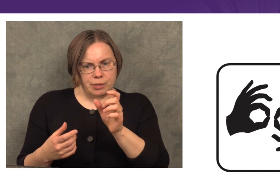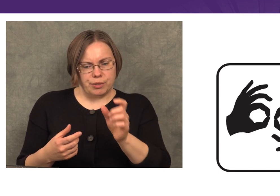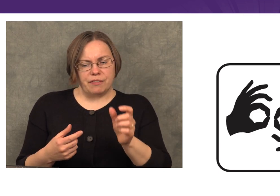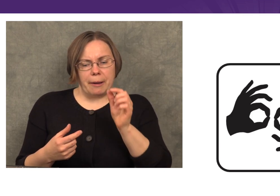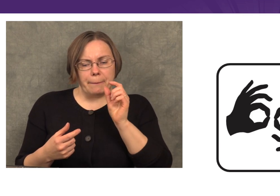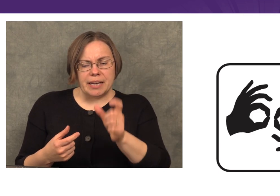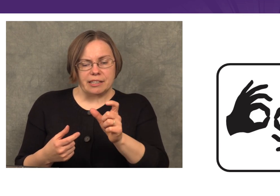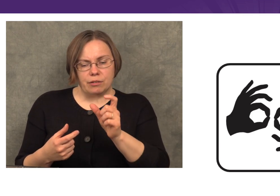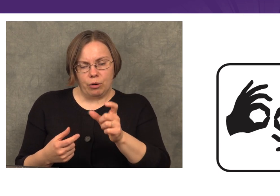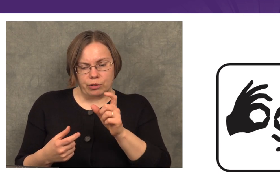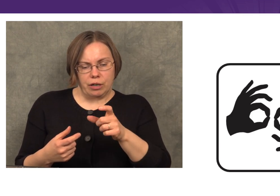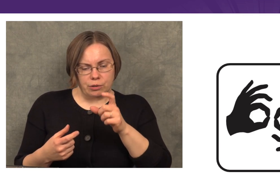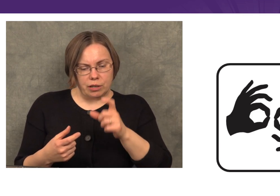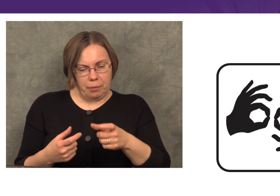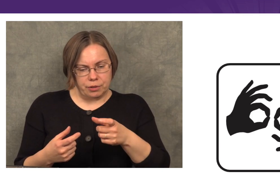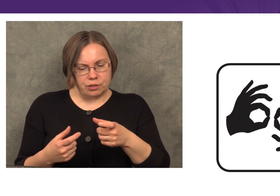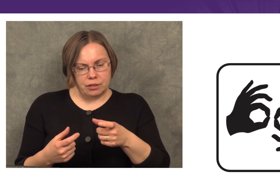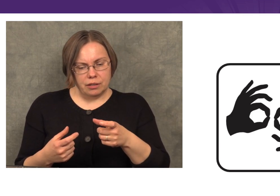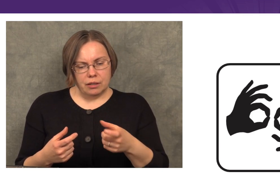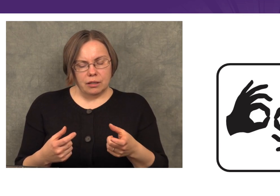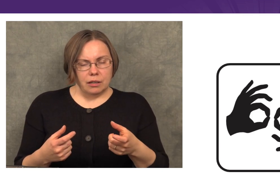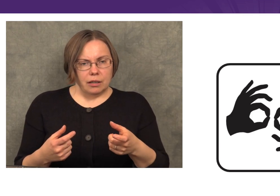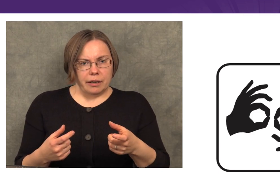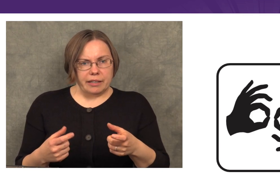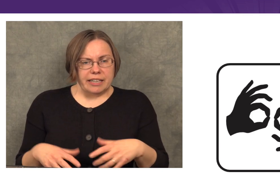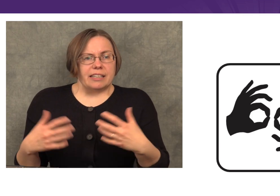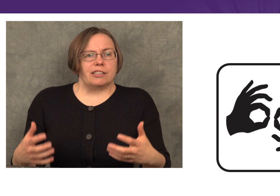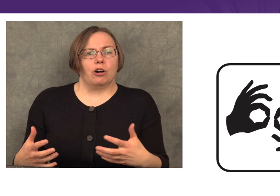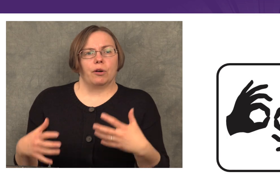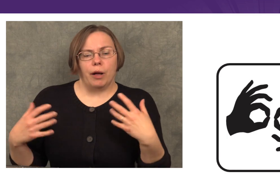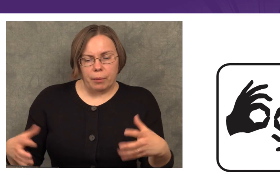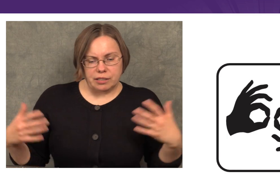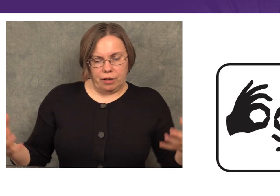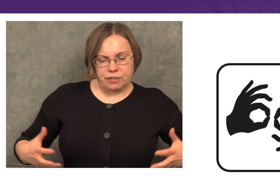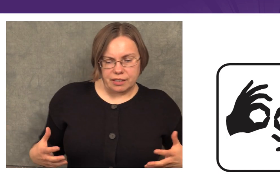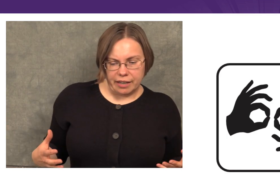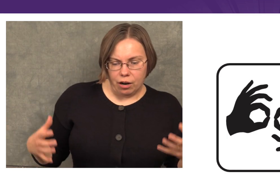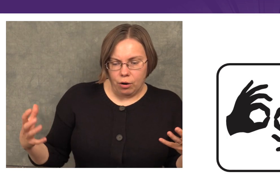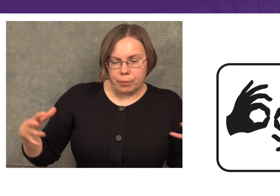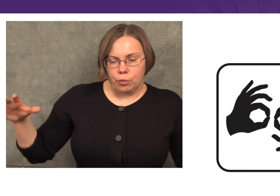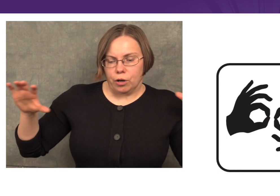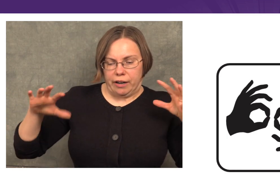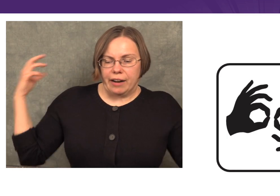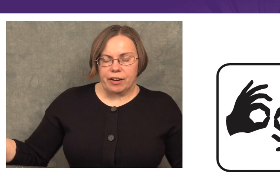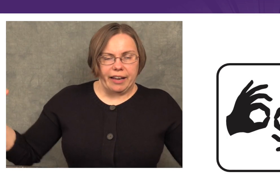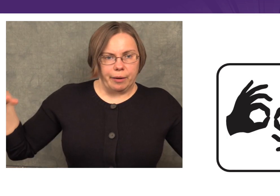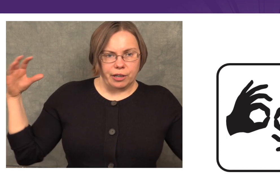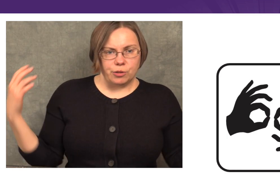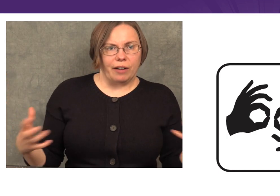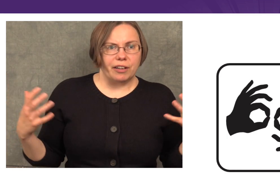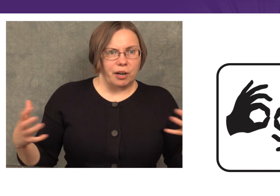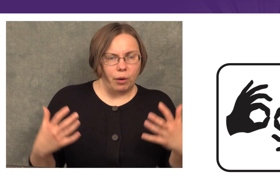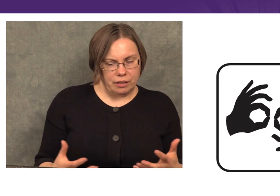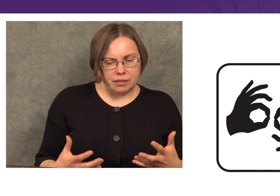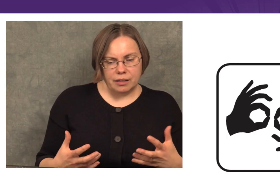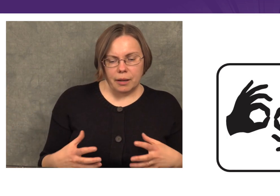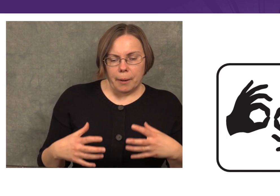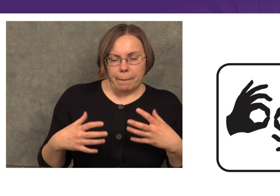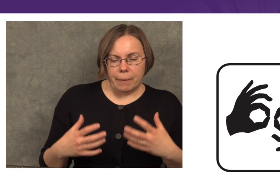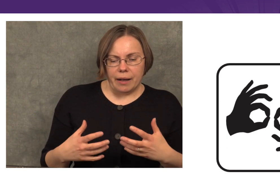a specific piece of what we’re trying to accomplish. It’s easy to overwhelm ourselves, to say “oh, I’m going to work on everything, I’m going to do everything at once,”